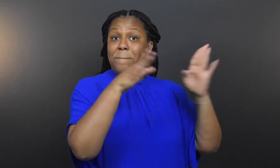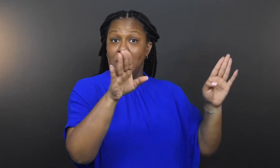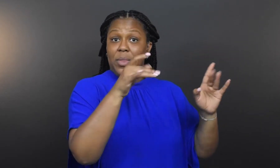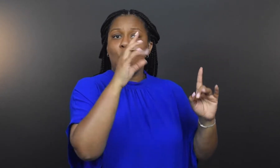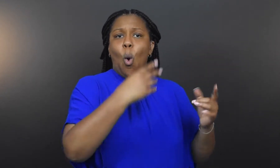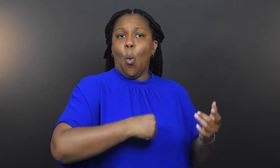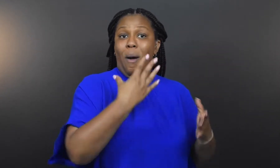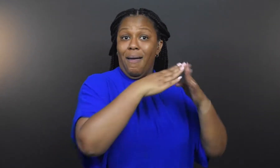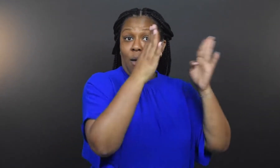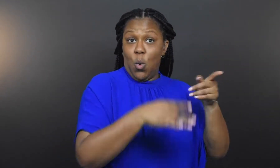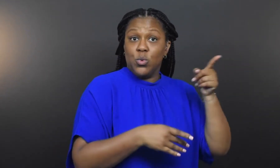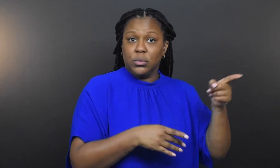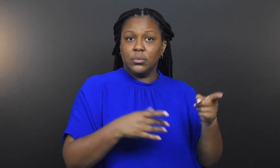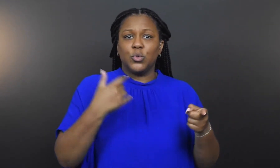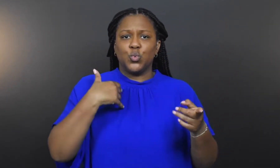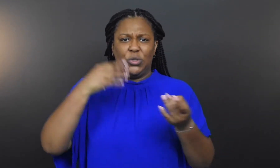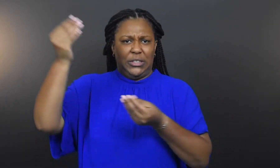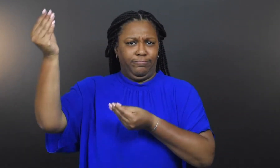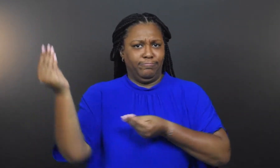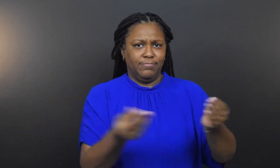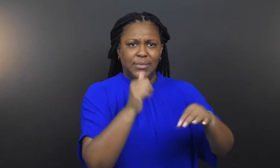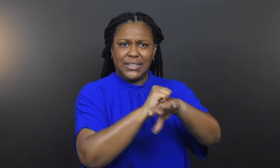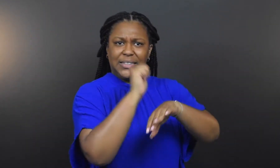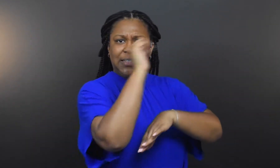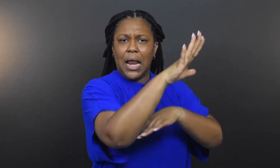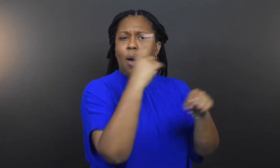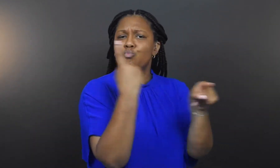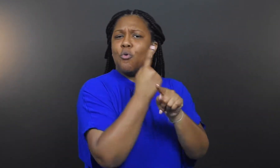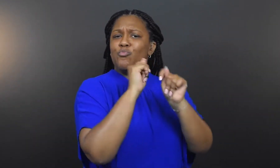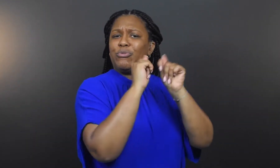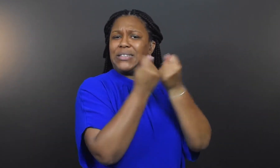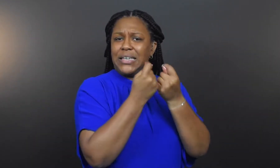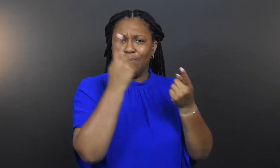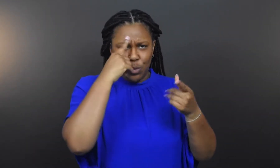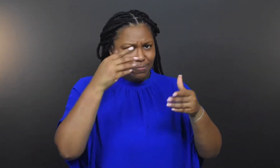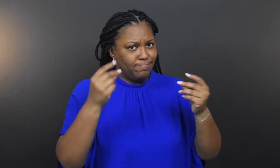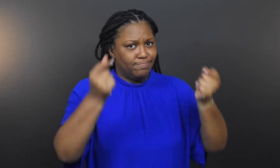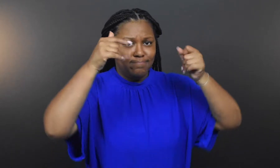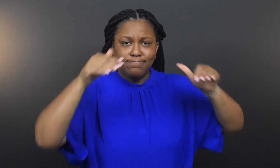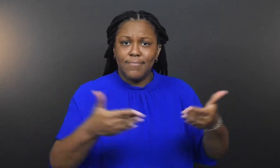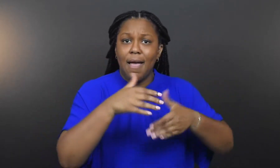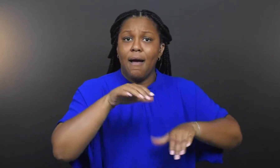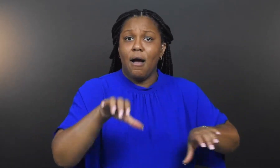we triage and send out to the appropriate teams for action,” Bob explains.